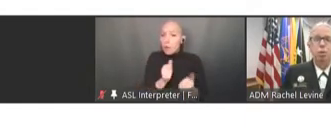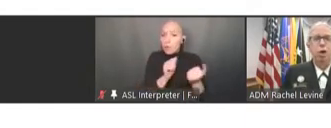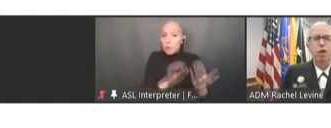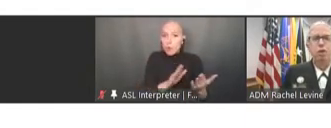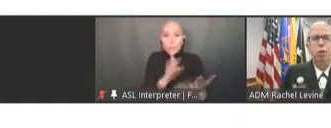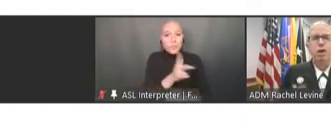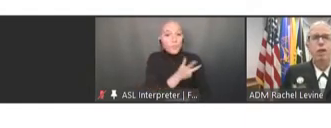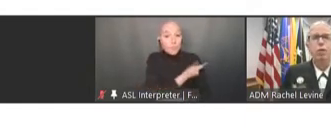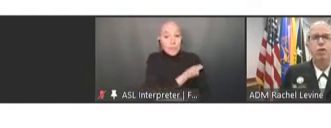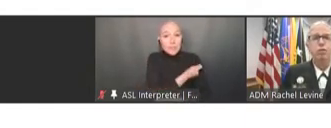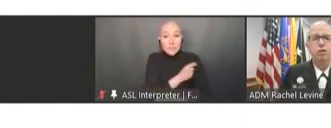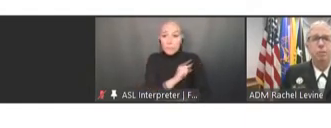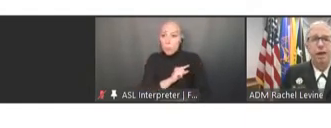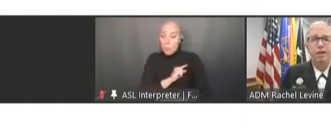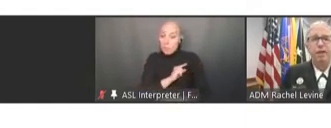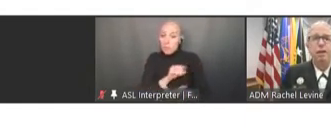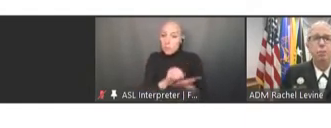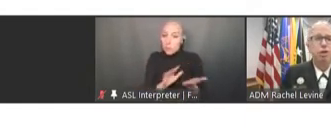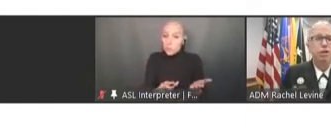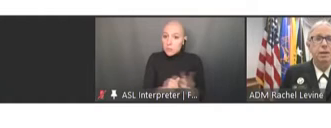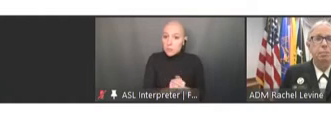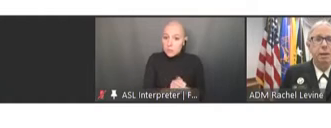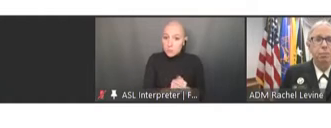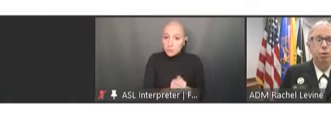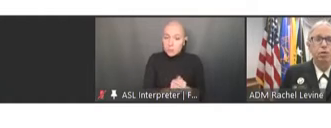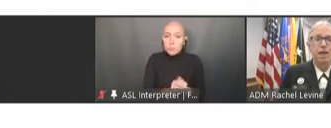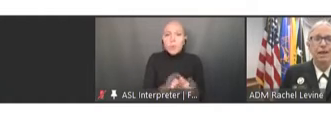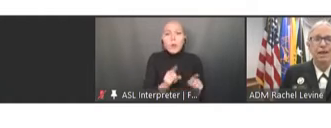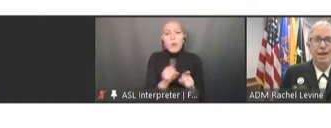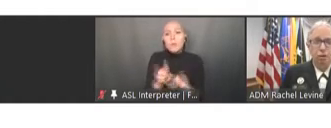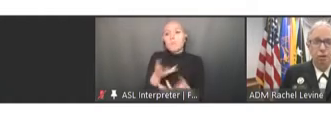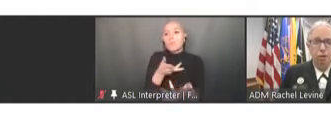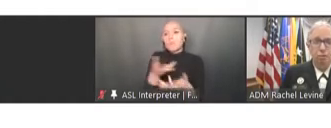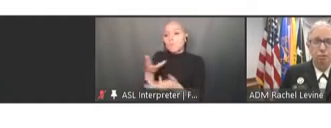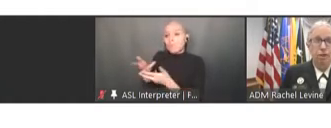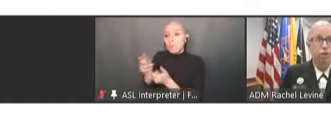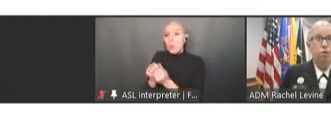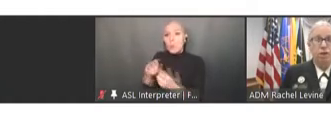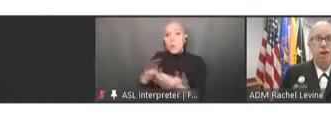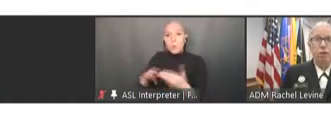We're also working with respected community members and leaders such as yourselves,